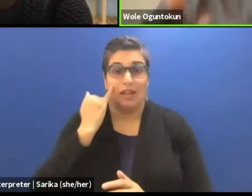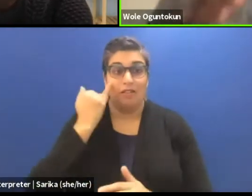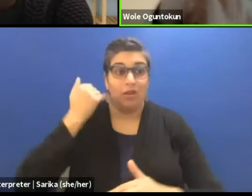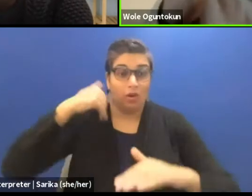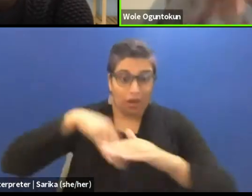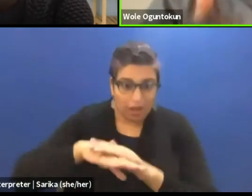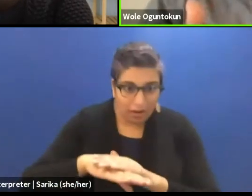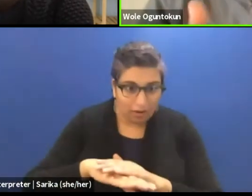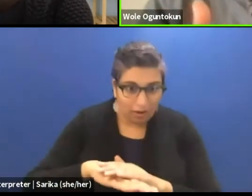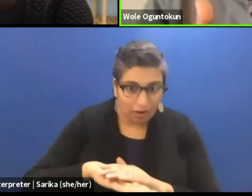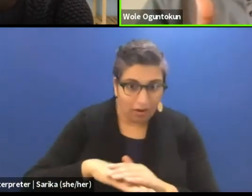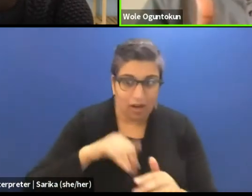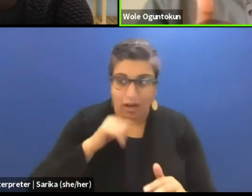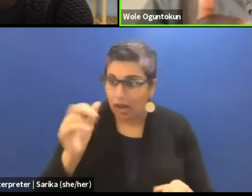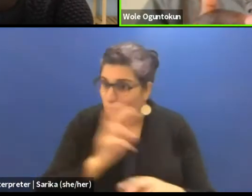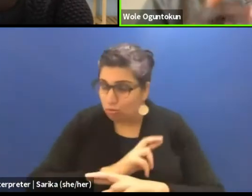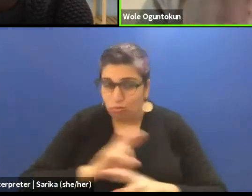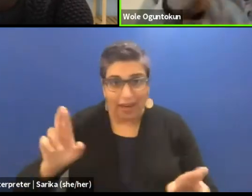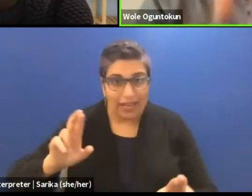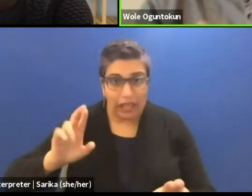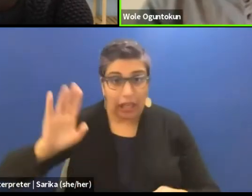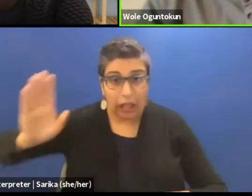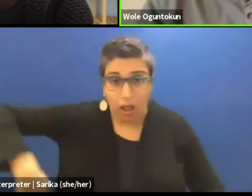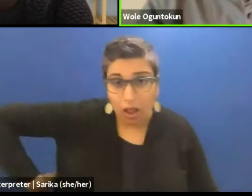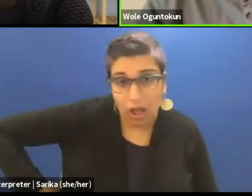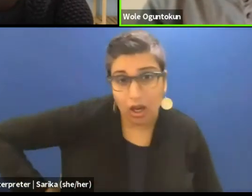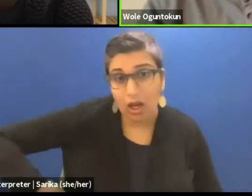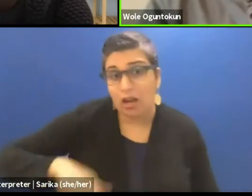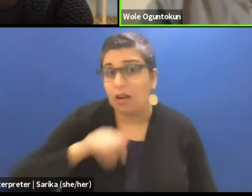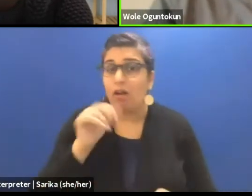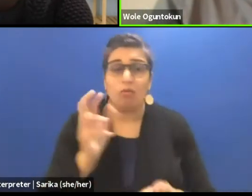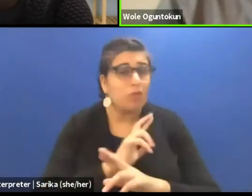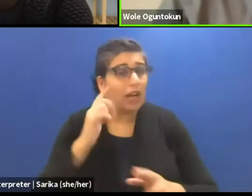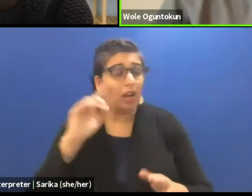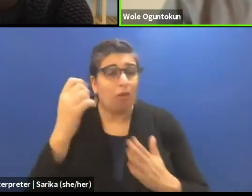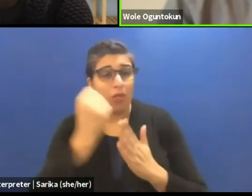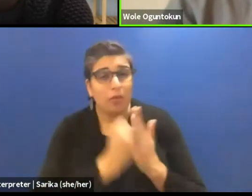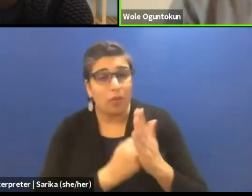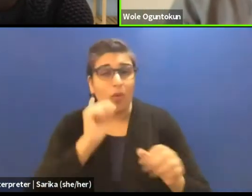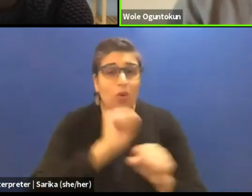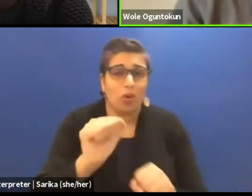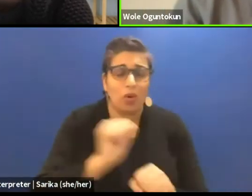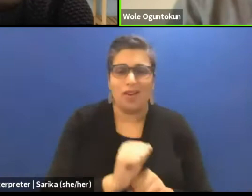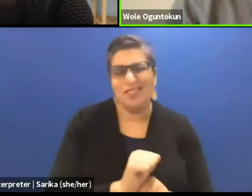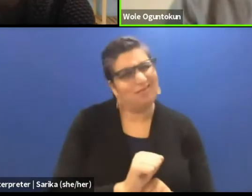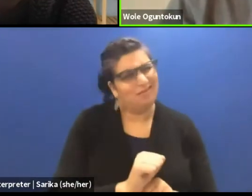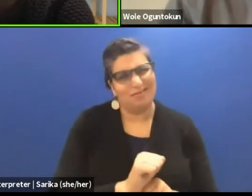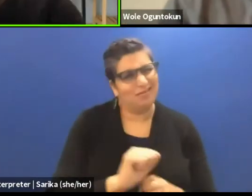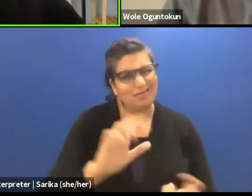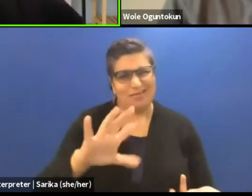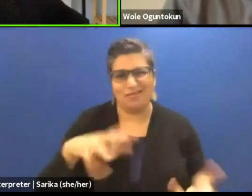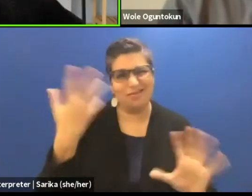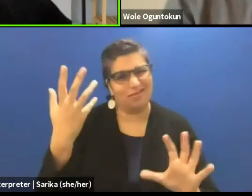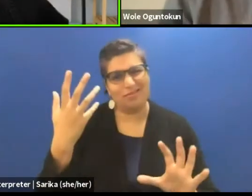not ready for the script, for the work, it never comes out right. Interesting.